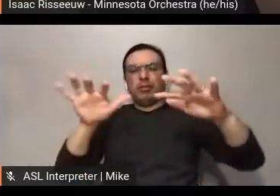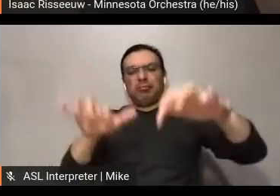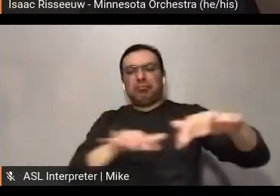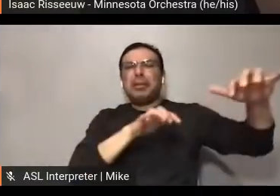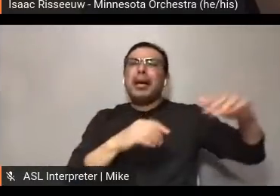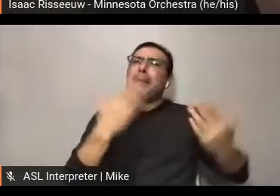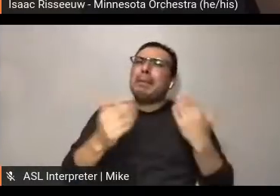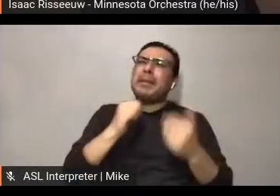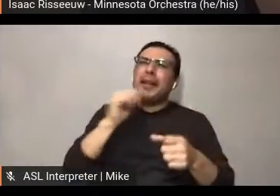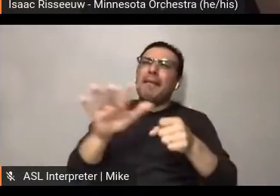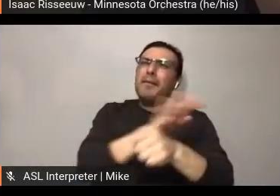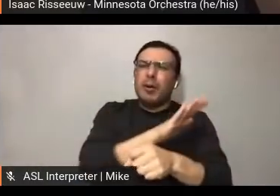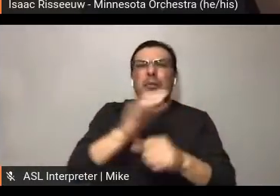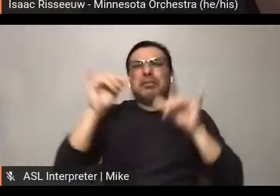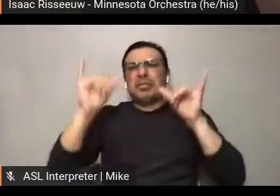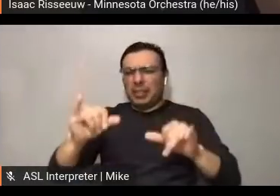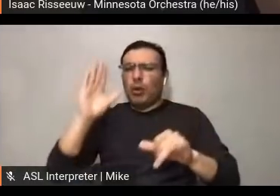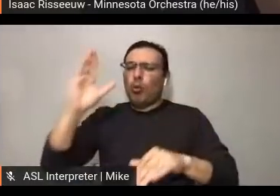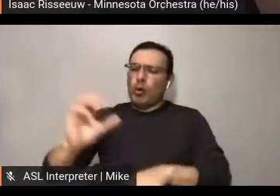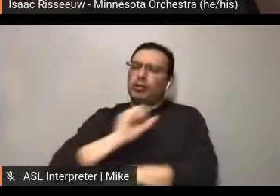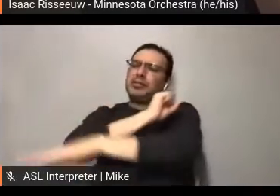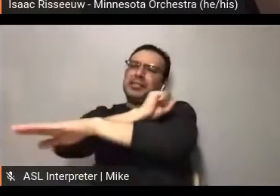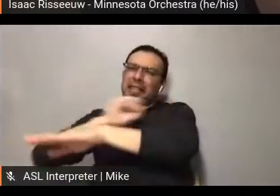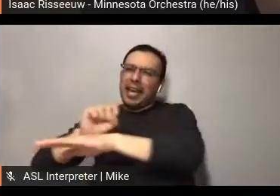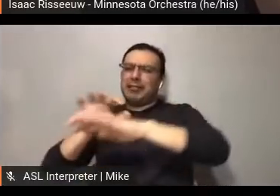a full hall, but we're gonna have concerts and have audiences. And then